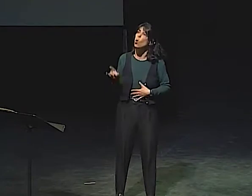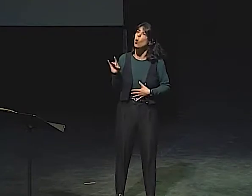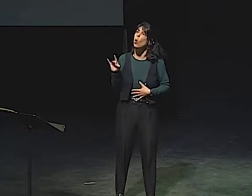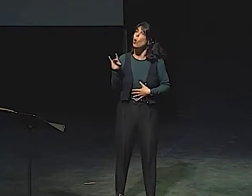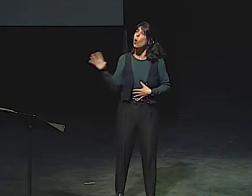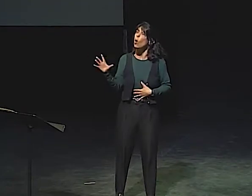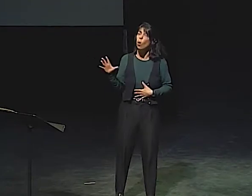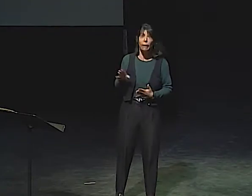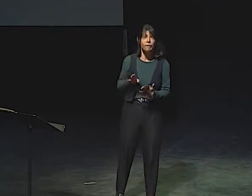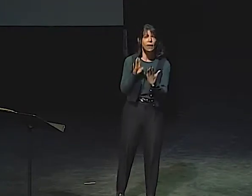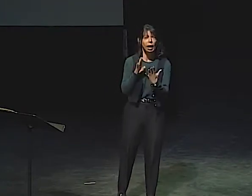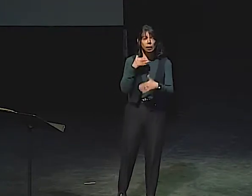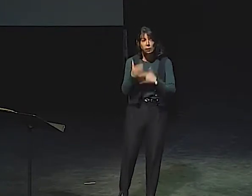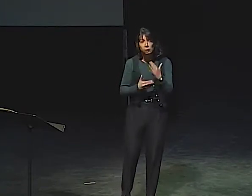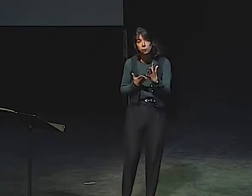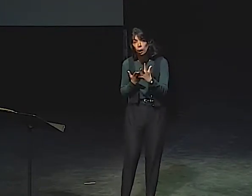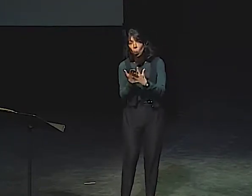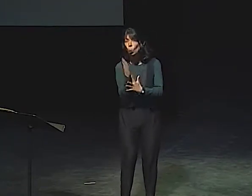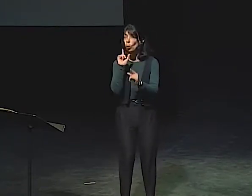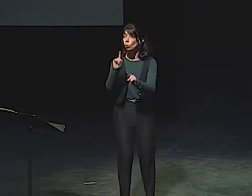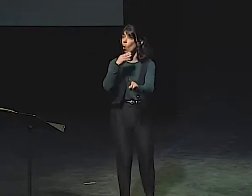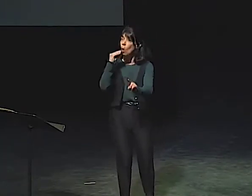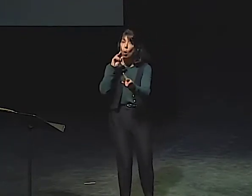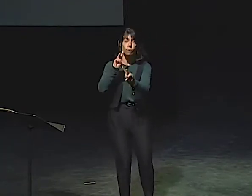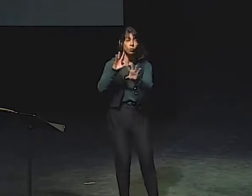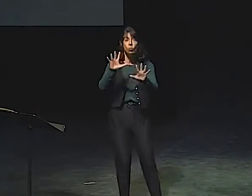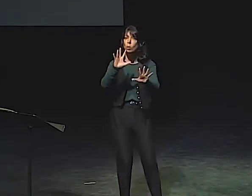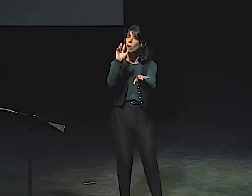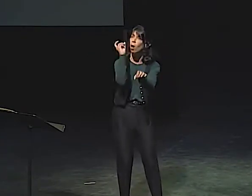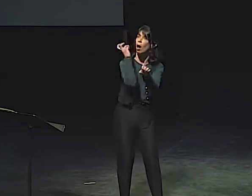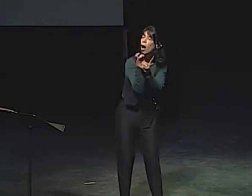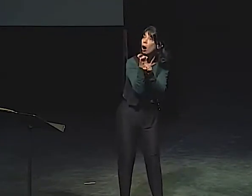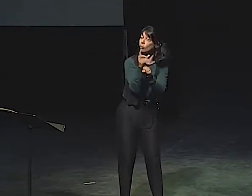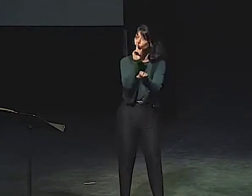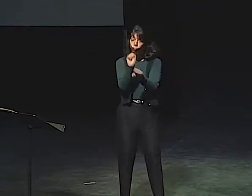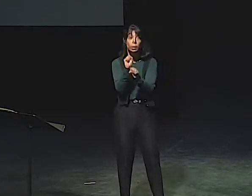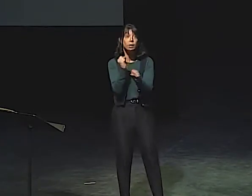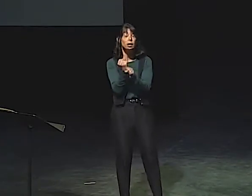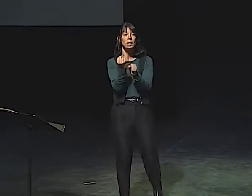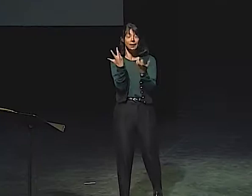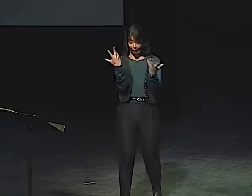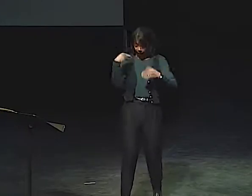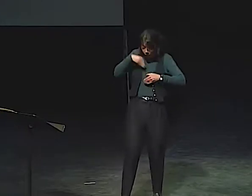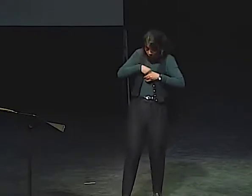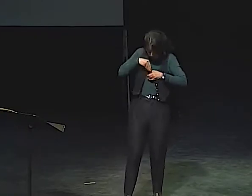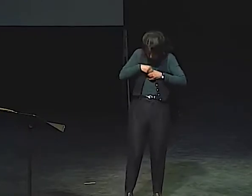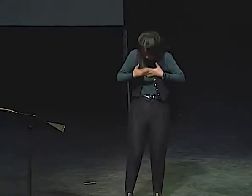AND IT WAS SO HARD. THE PAIN WAS TERRIBLE TO FACE GOING THROUGH THAT PROCESS OF GOING HOME.